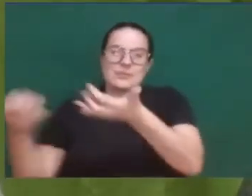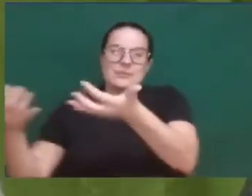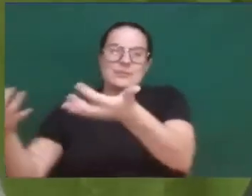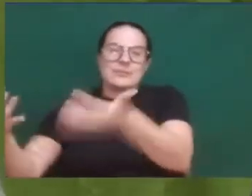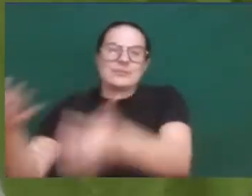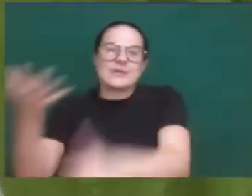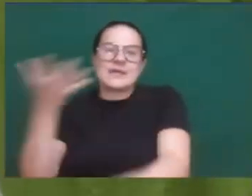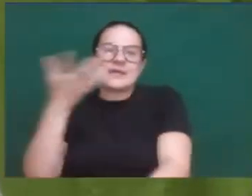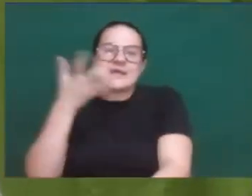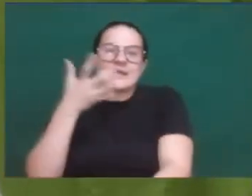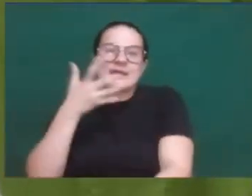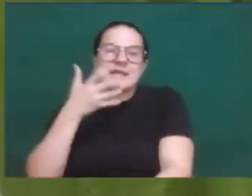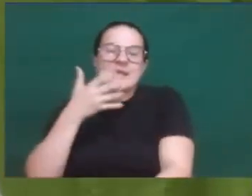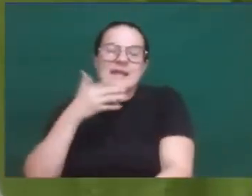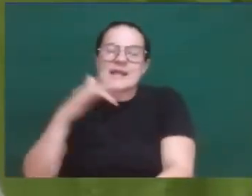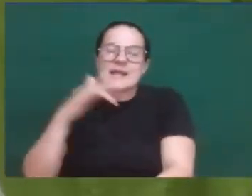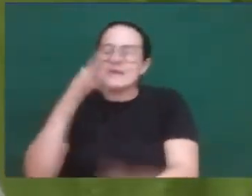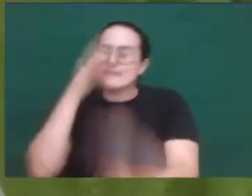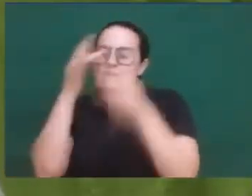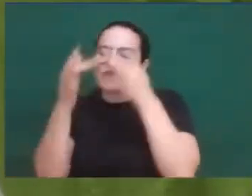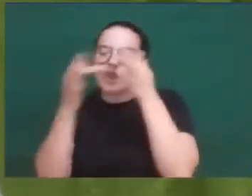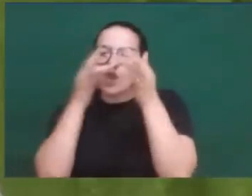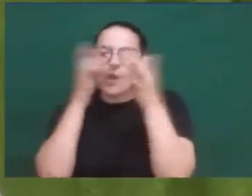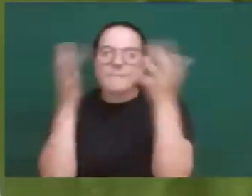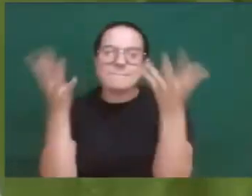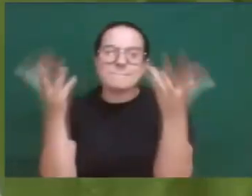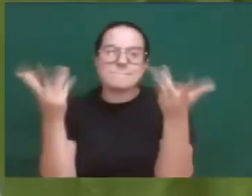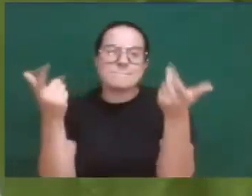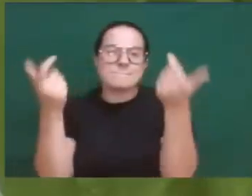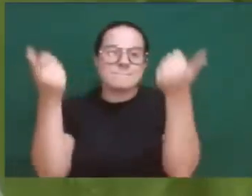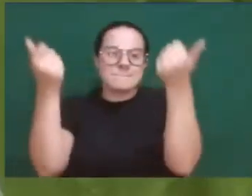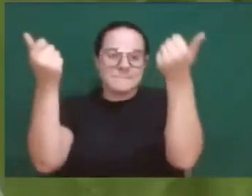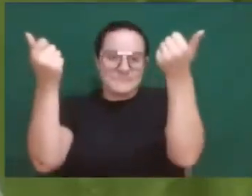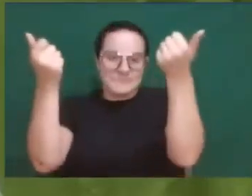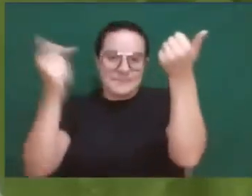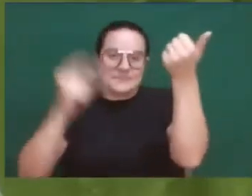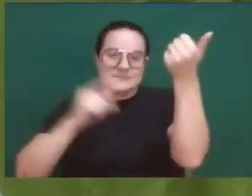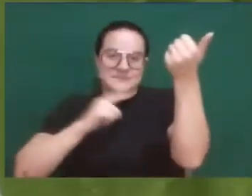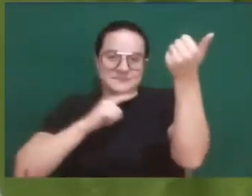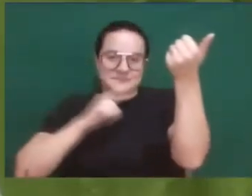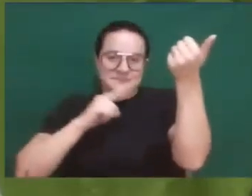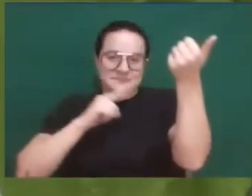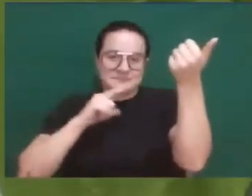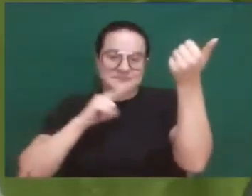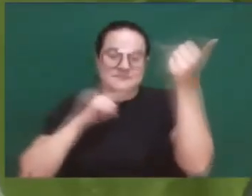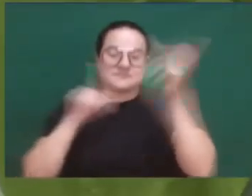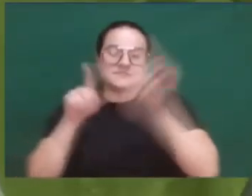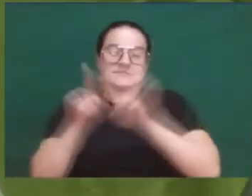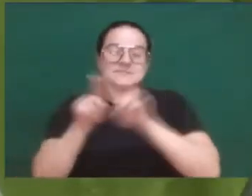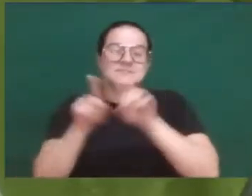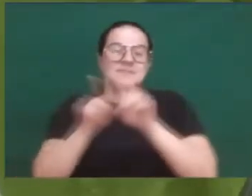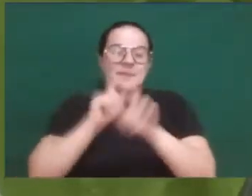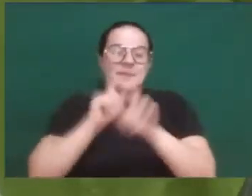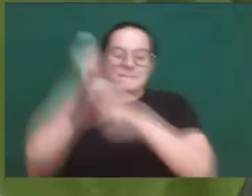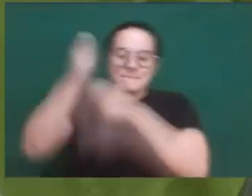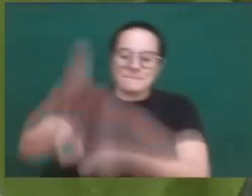small wild flowers and the songs of fishermen on the long journeys at night.